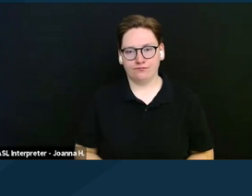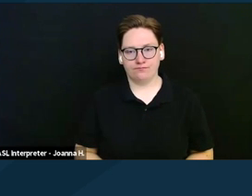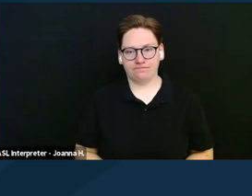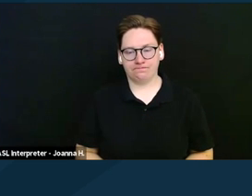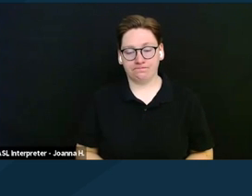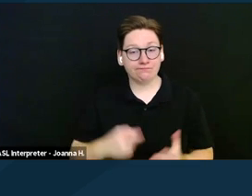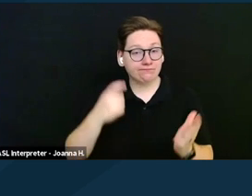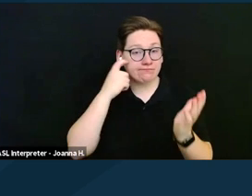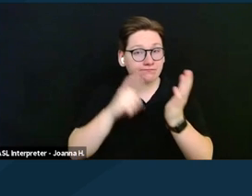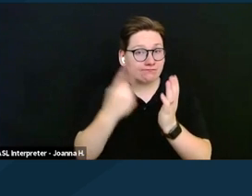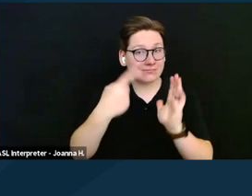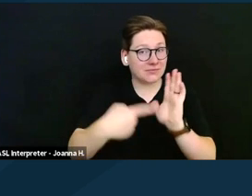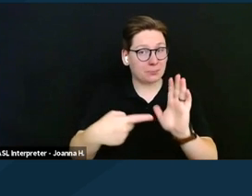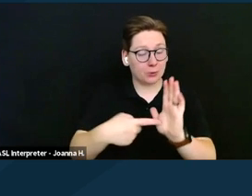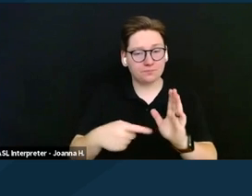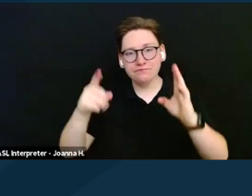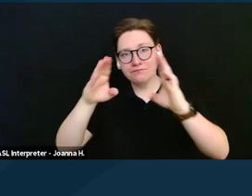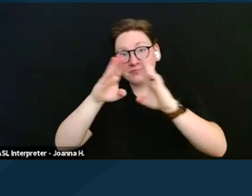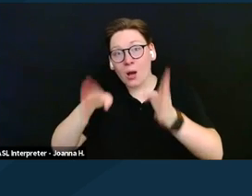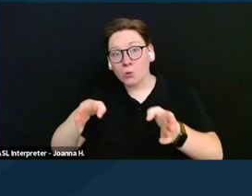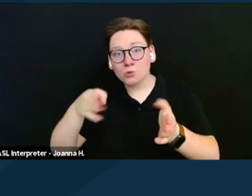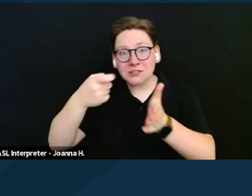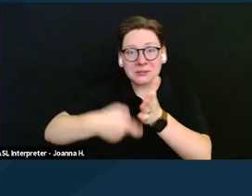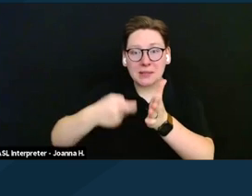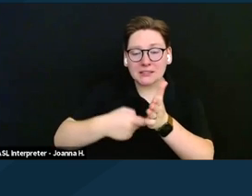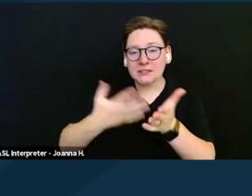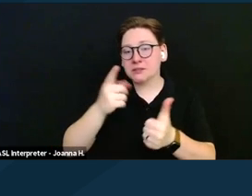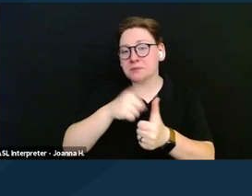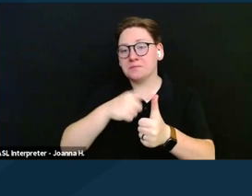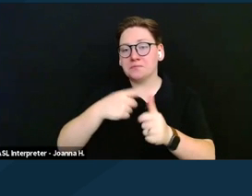meaning for rent, mortgage,